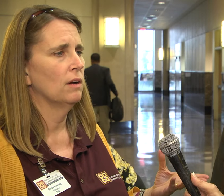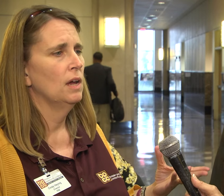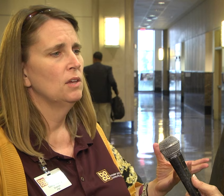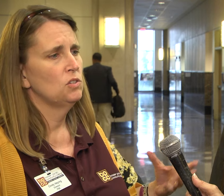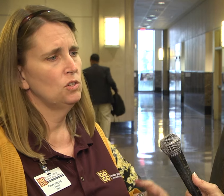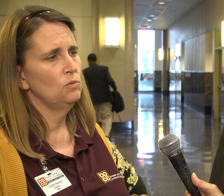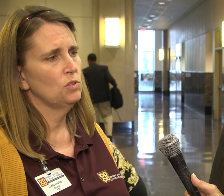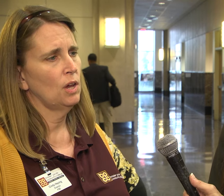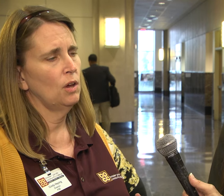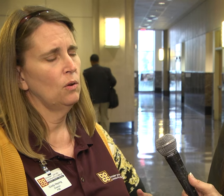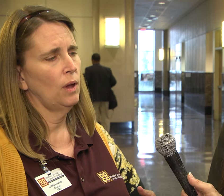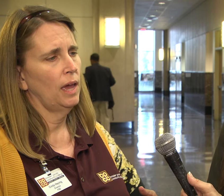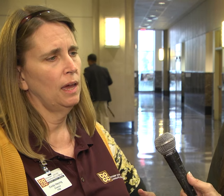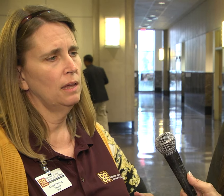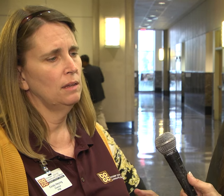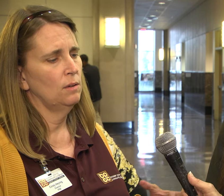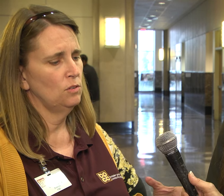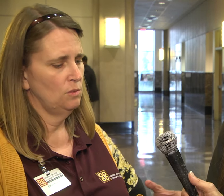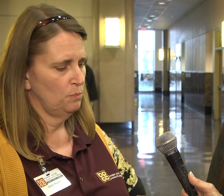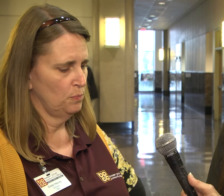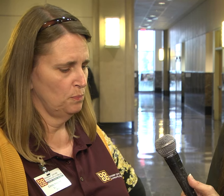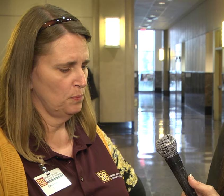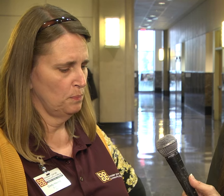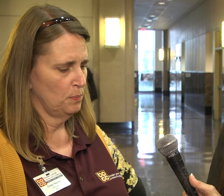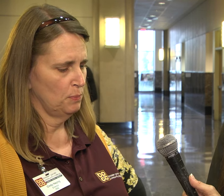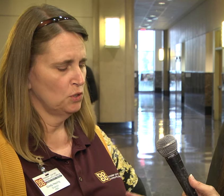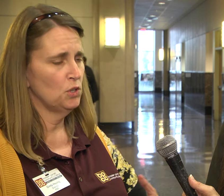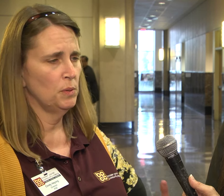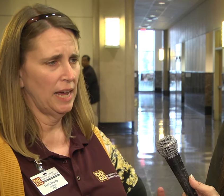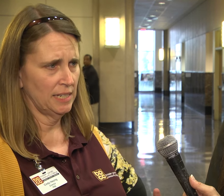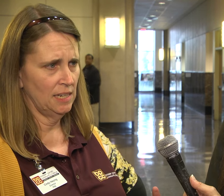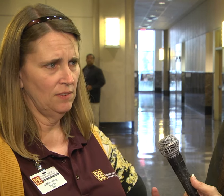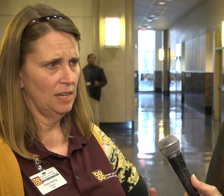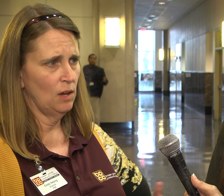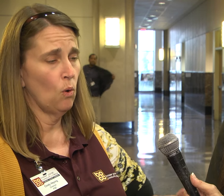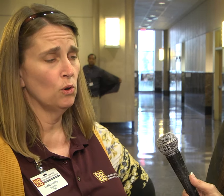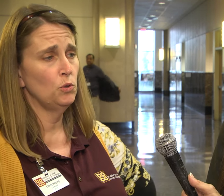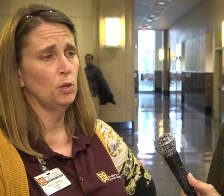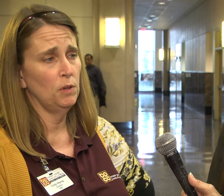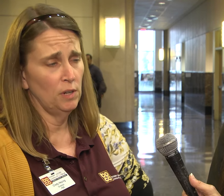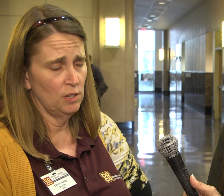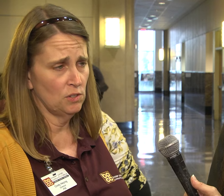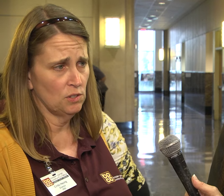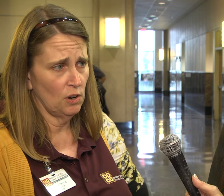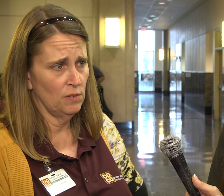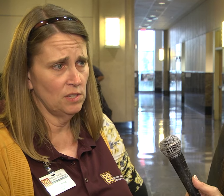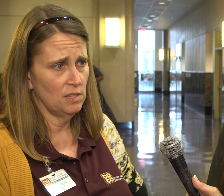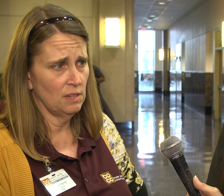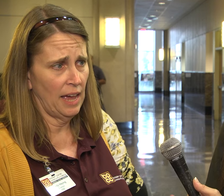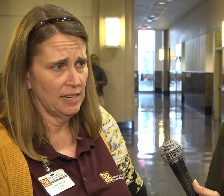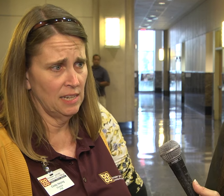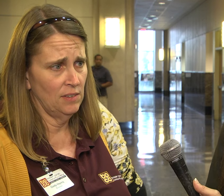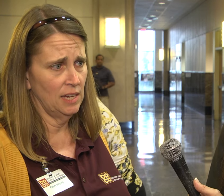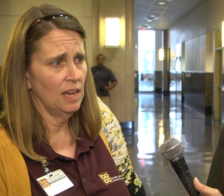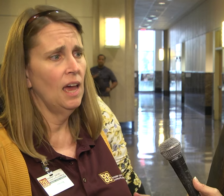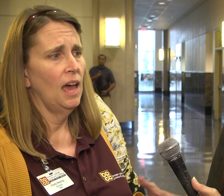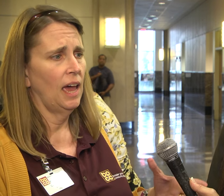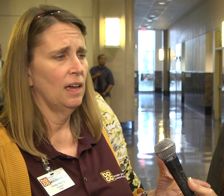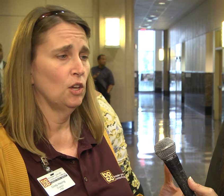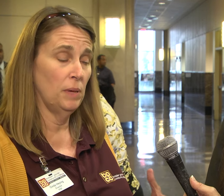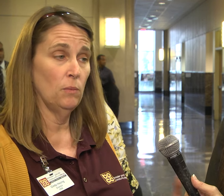students go and pursue an activity or do community service activity and compete